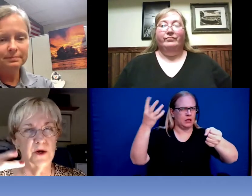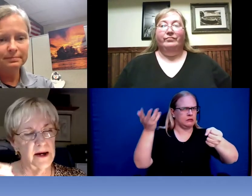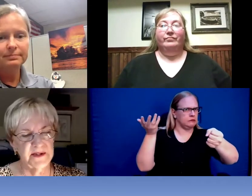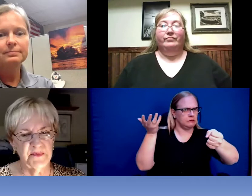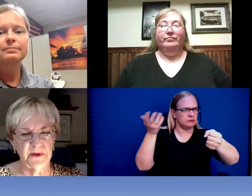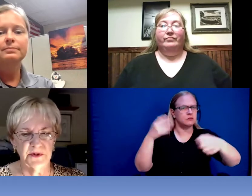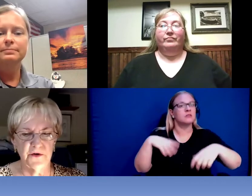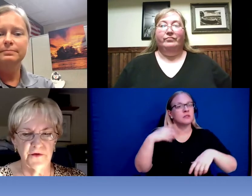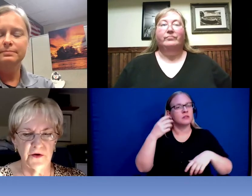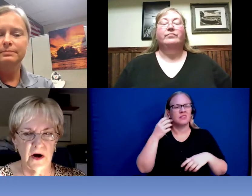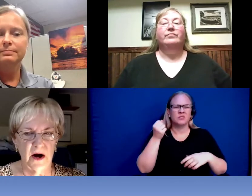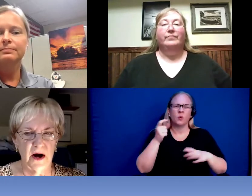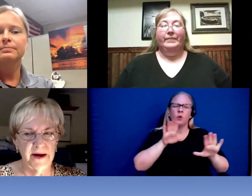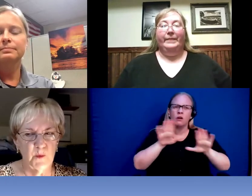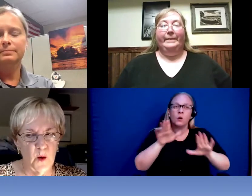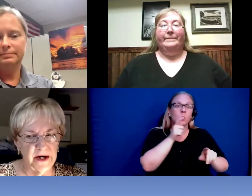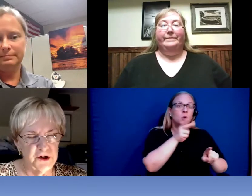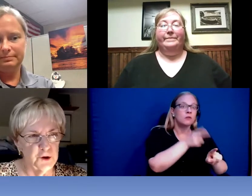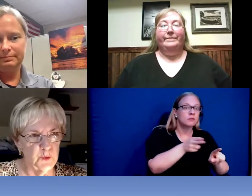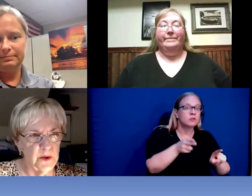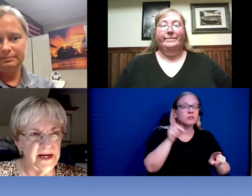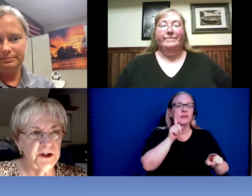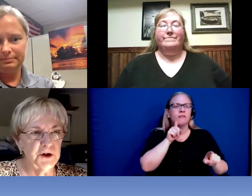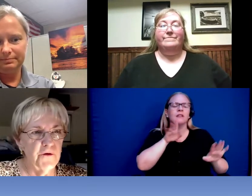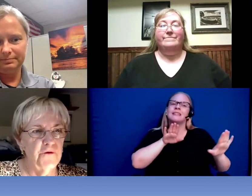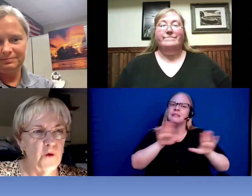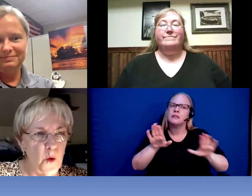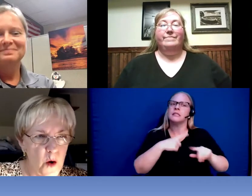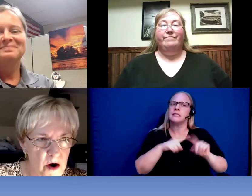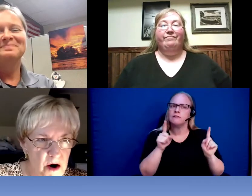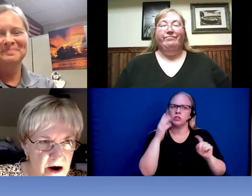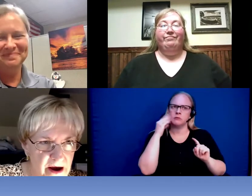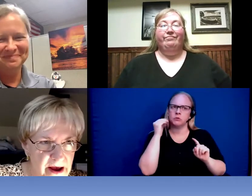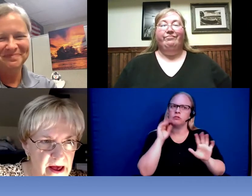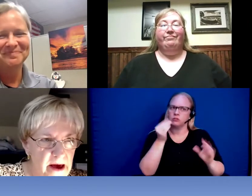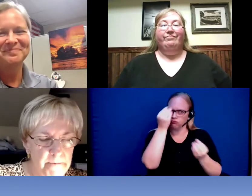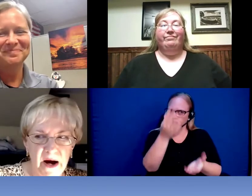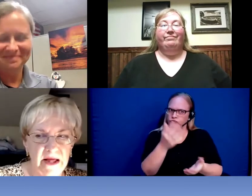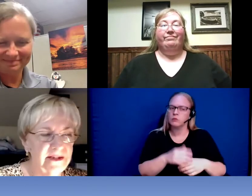when I was pulled over I wanted to reach for my little